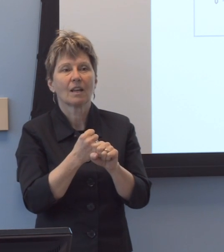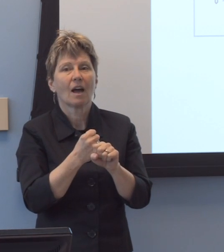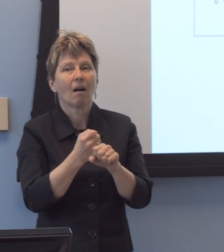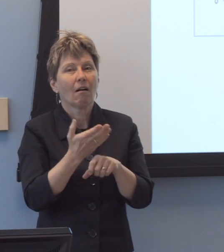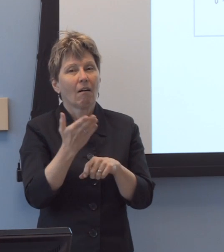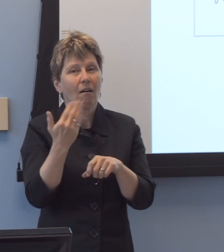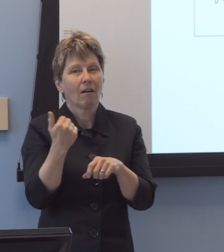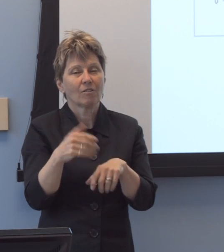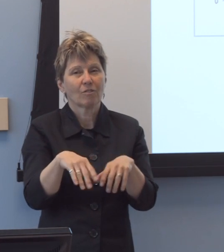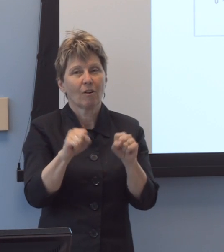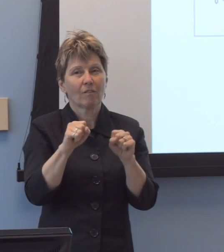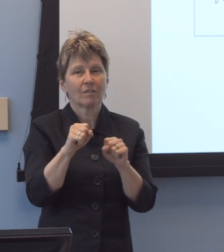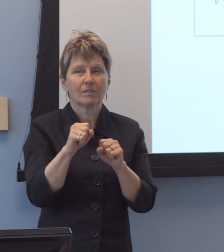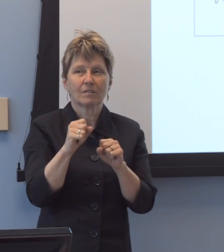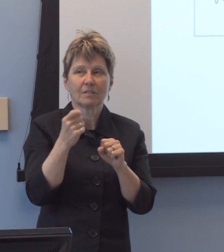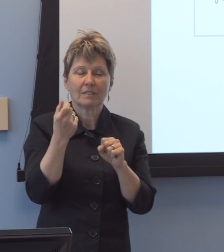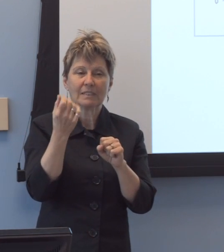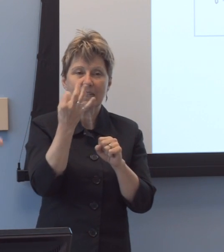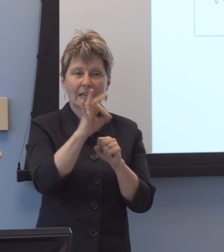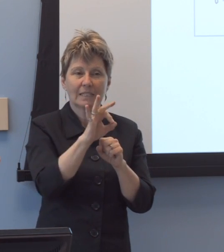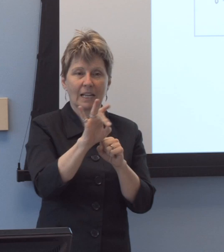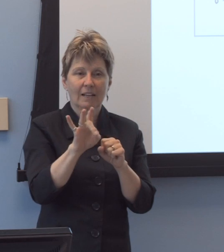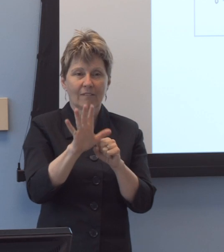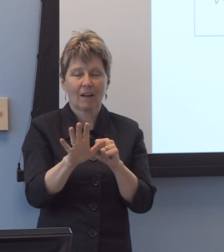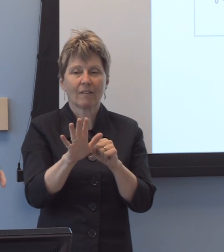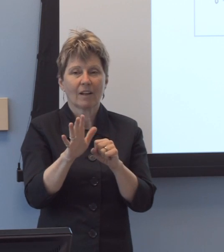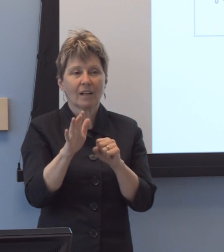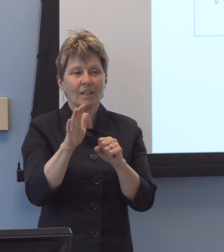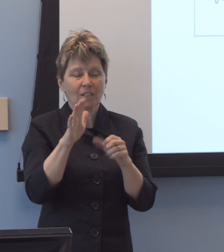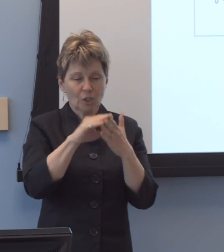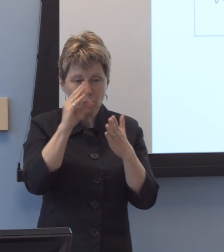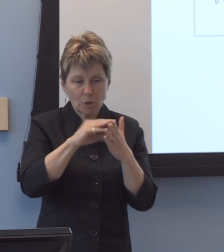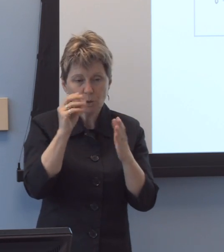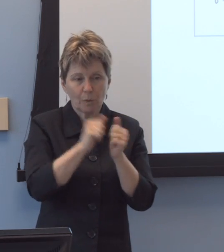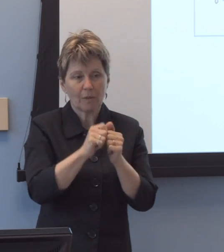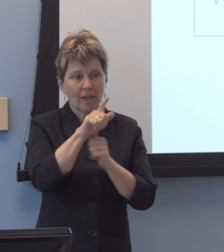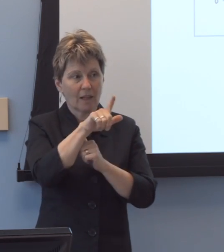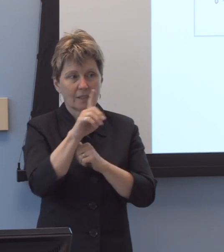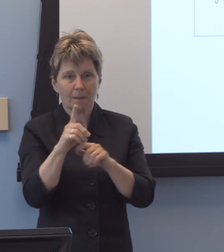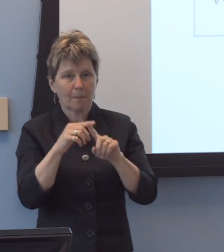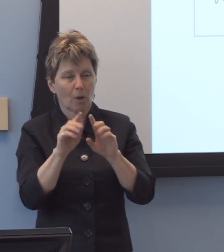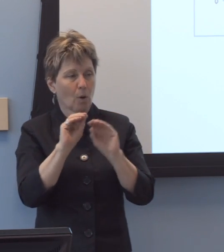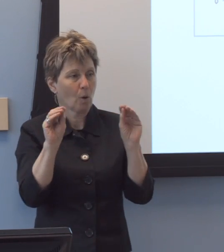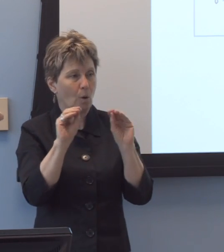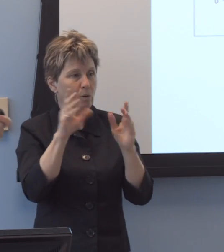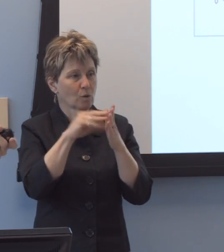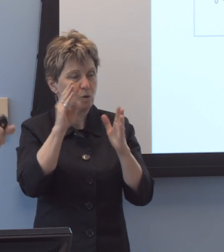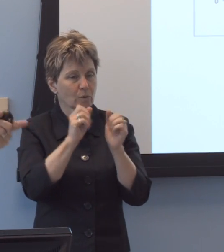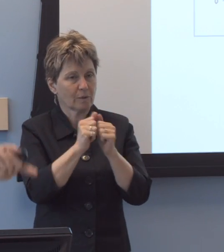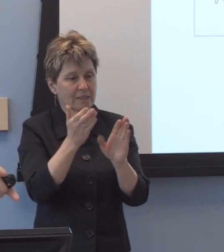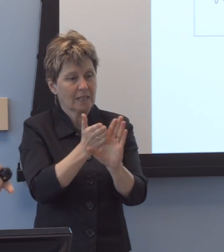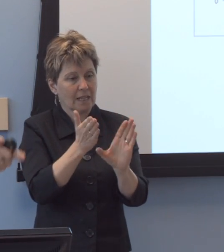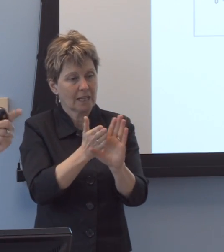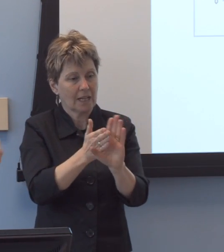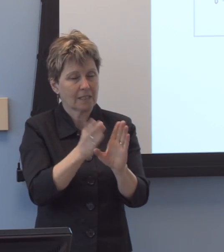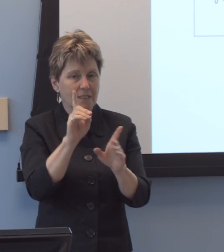and, interestingly, no students with a psychiatric or psychological disability. Now, I wasn't so naive as to believe